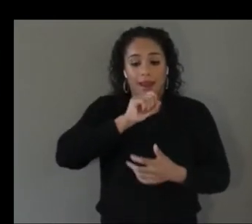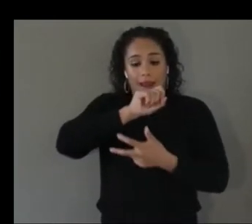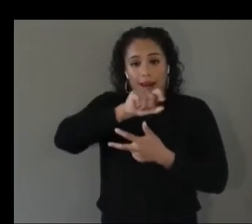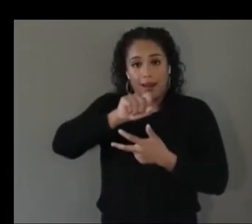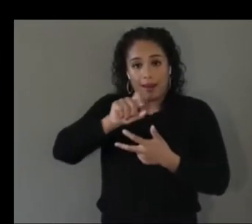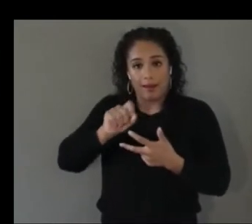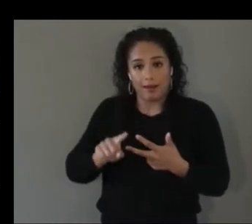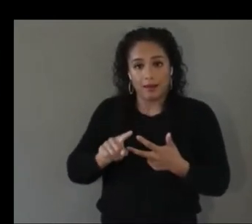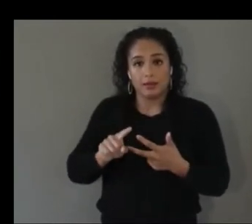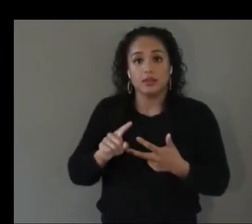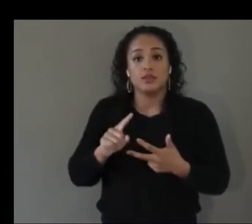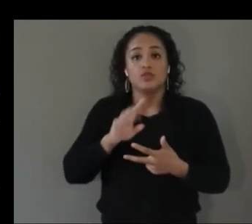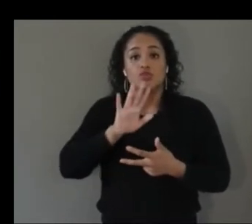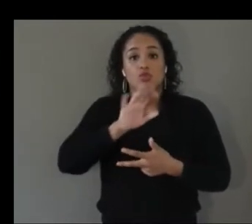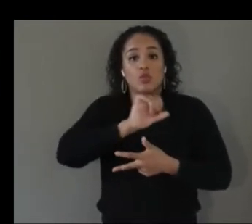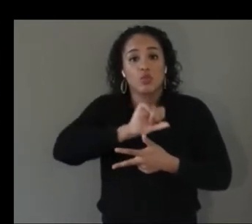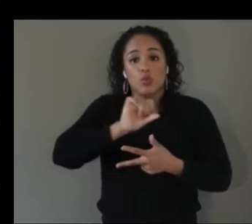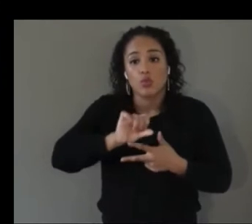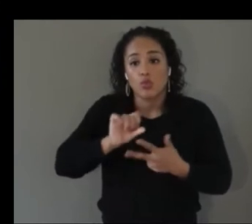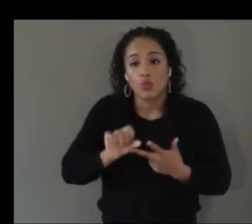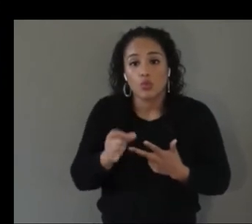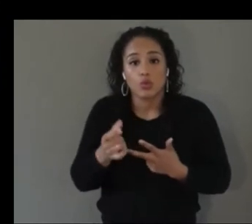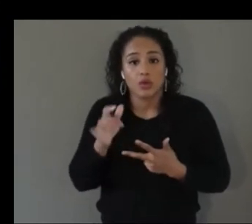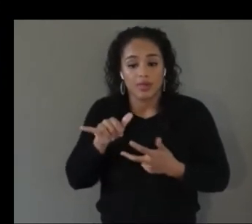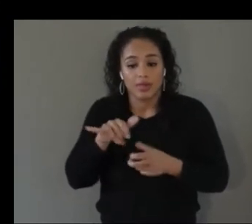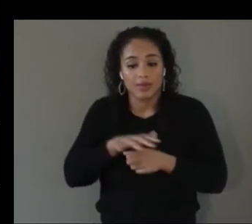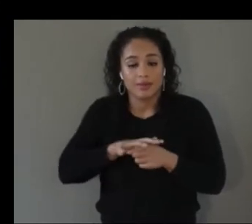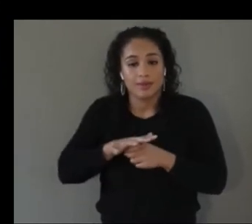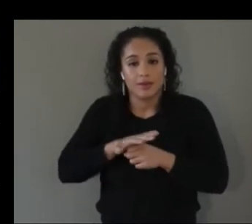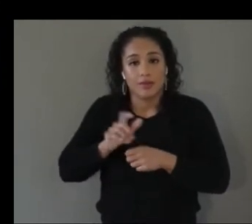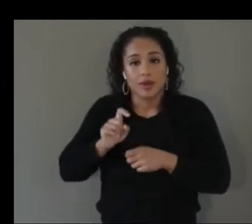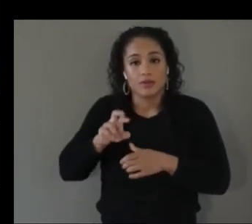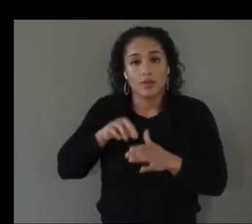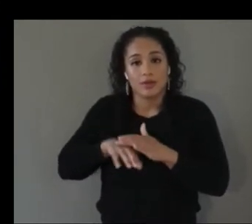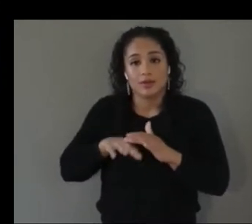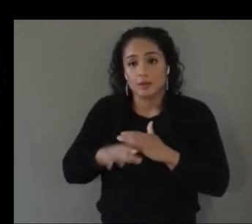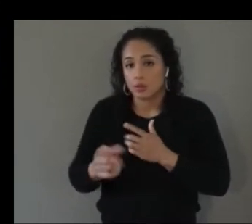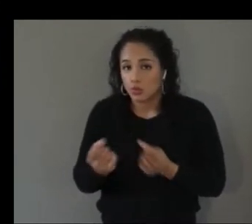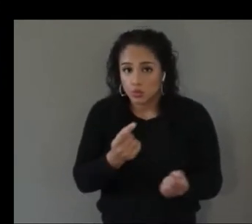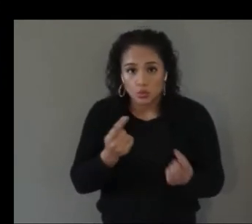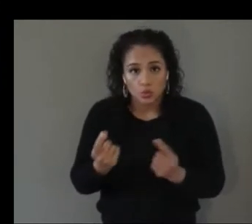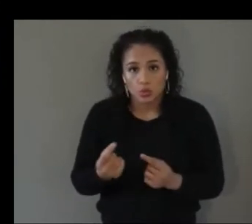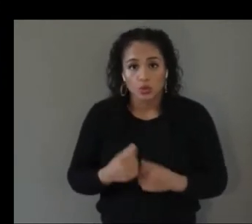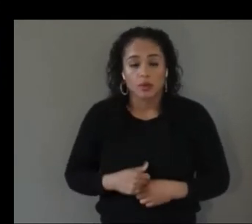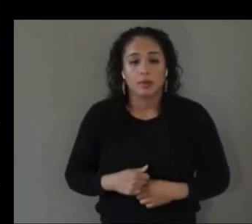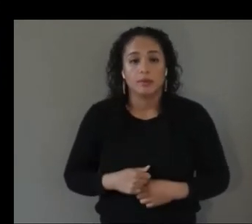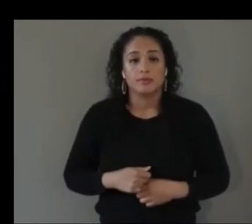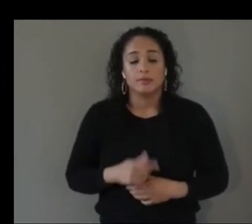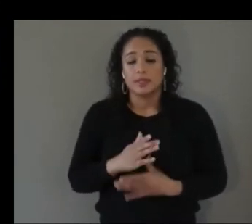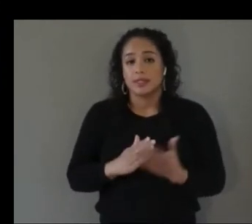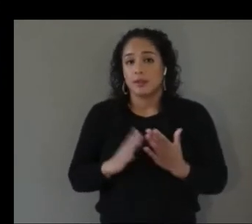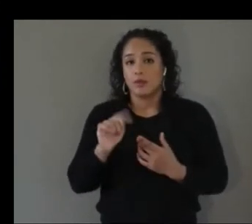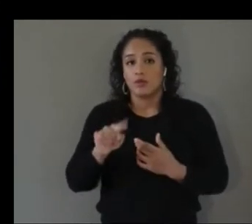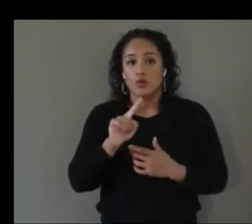you've been doing in this area of xr accessibility uh so what are some of the research questions